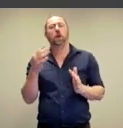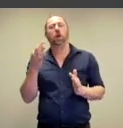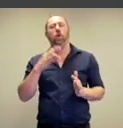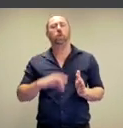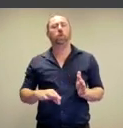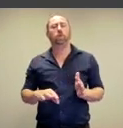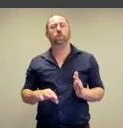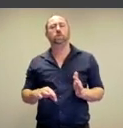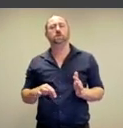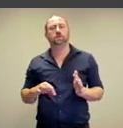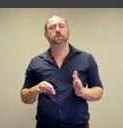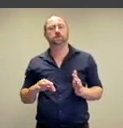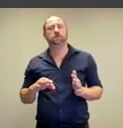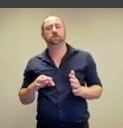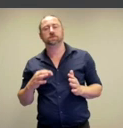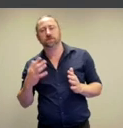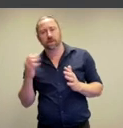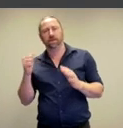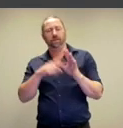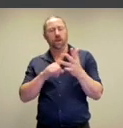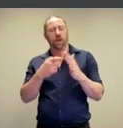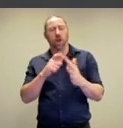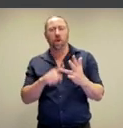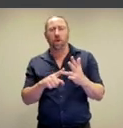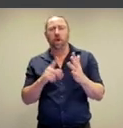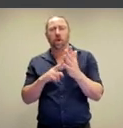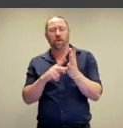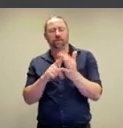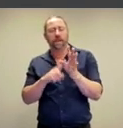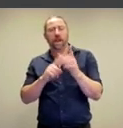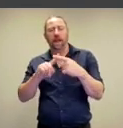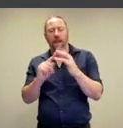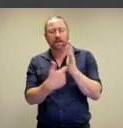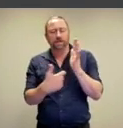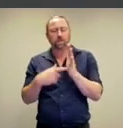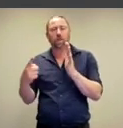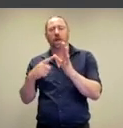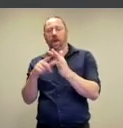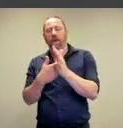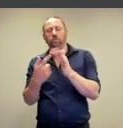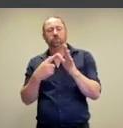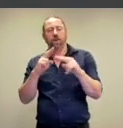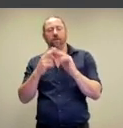Estelle says, 'the nudes are in the power seat